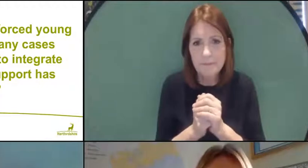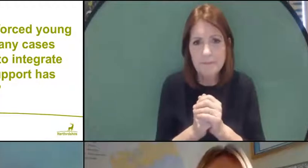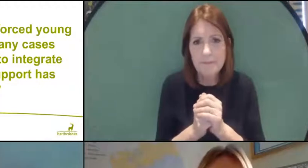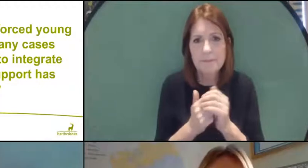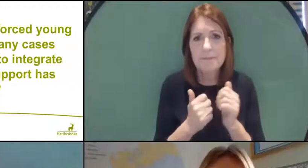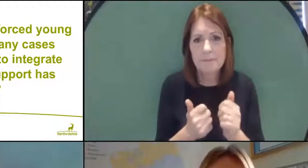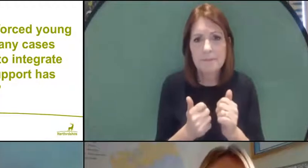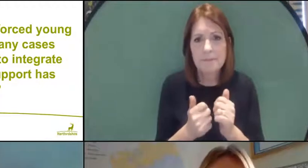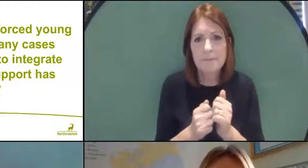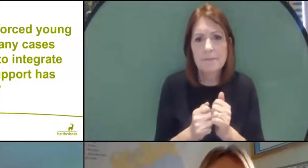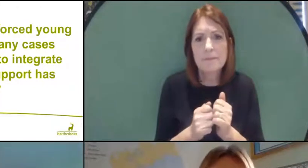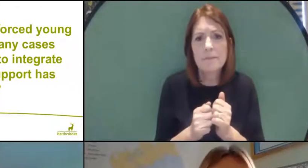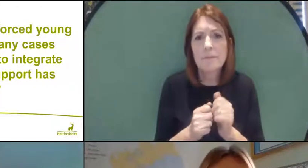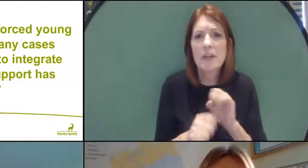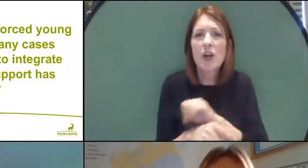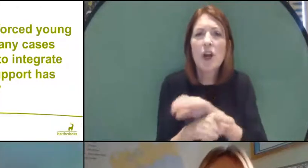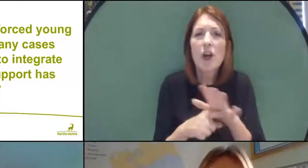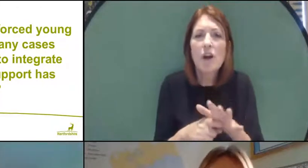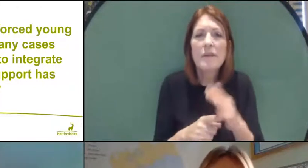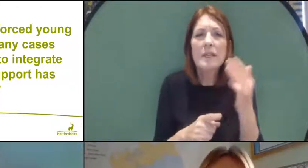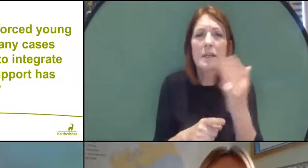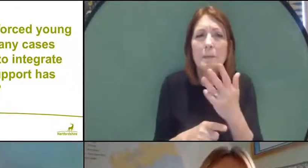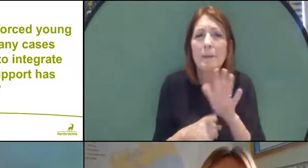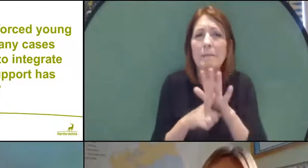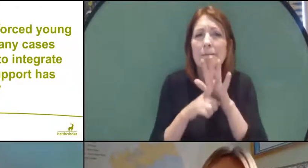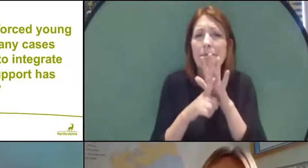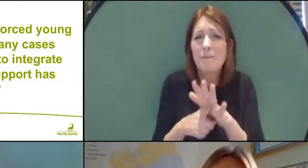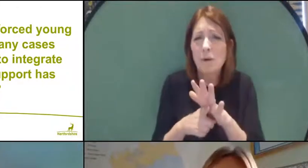So that's "COVID-19 has forced young people into isolation in many cases where